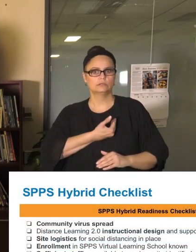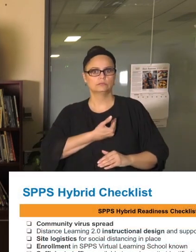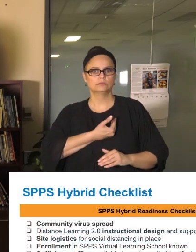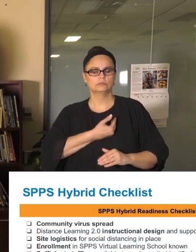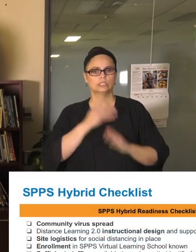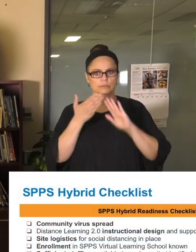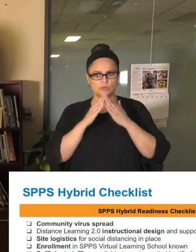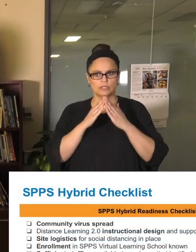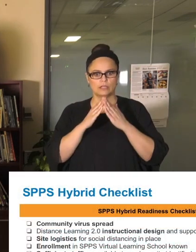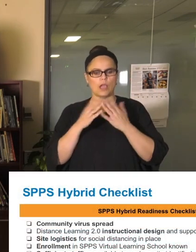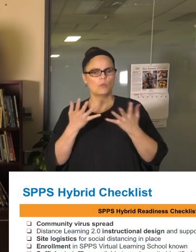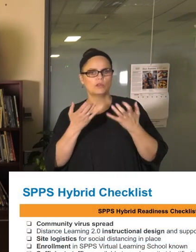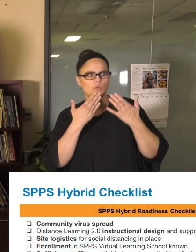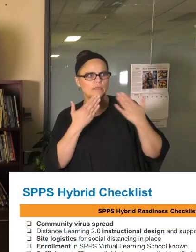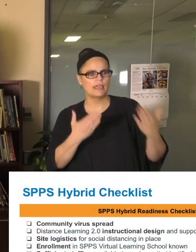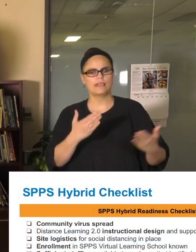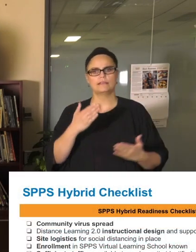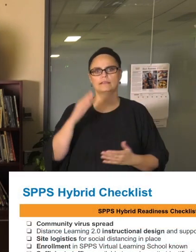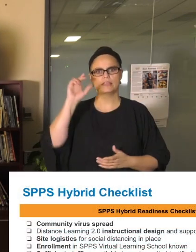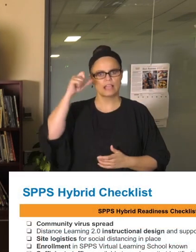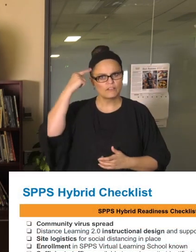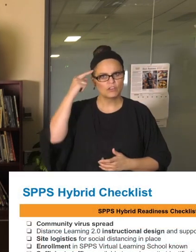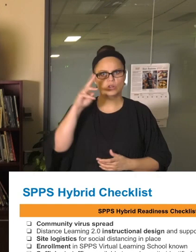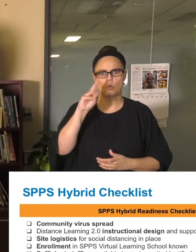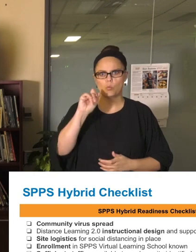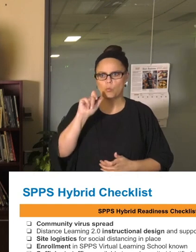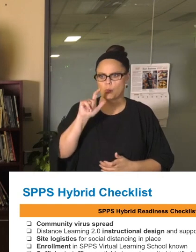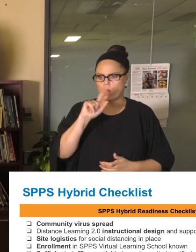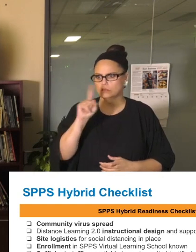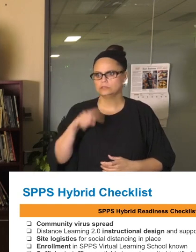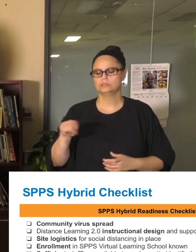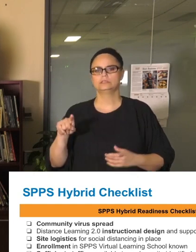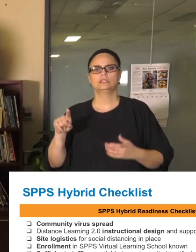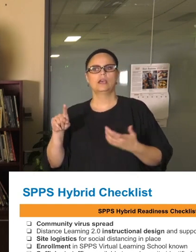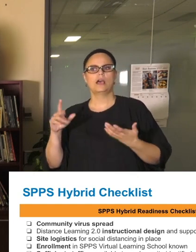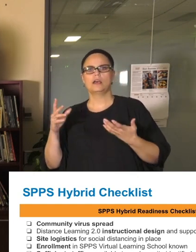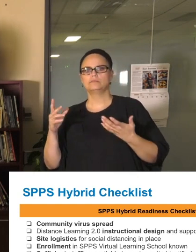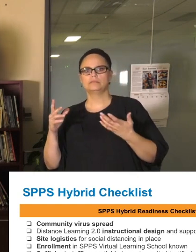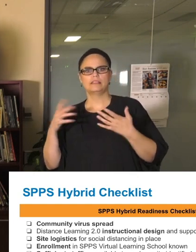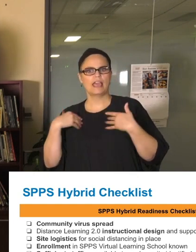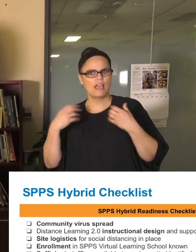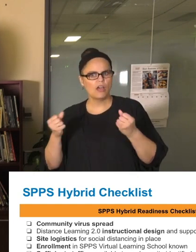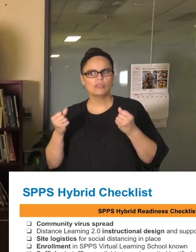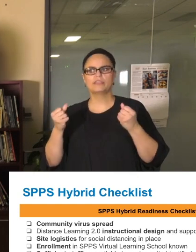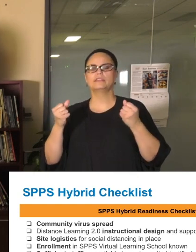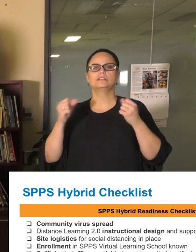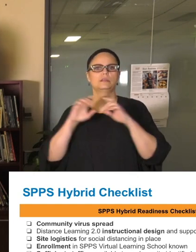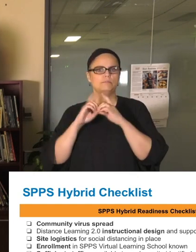Minnesota Department of Education Commissioner Mary Cathryn Ricker, and Minnesota Department of Health commissioner, Jan Malcolm.